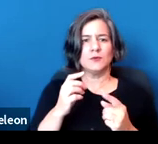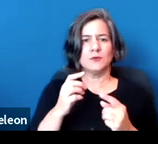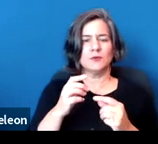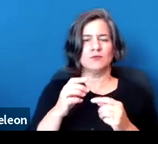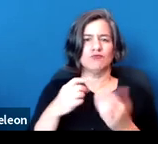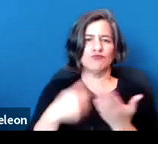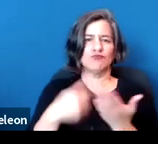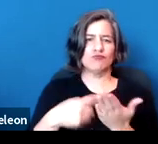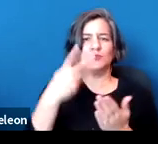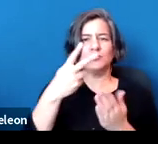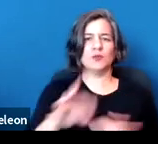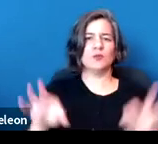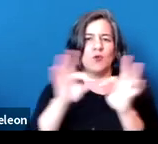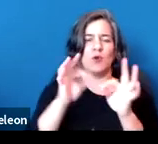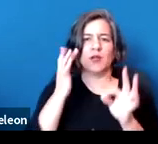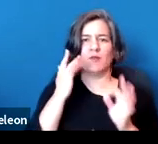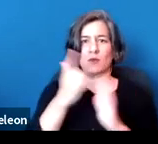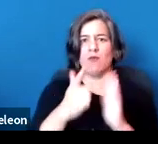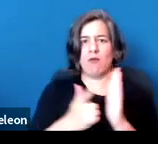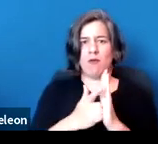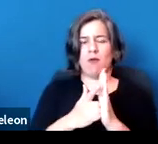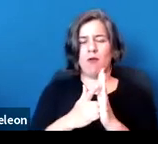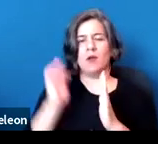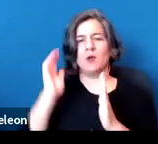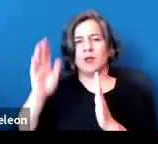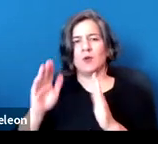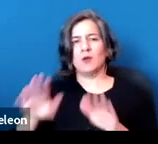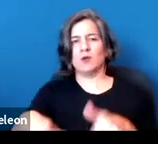and we will also include some additional information in the notes here